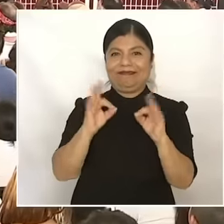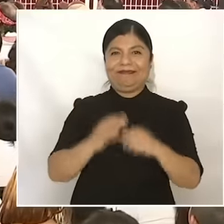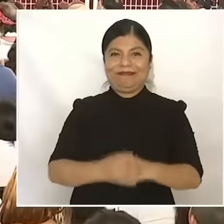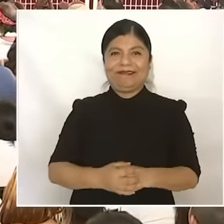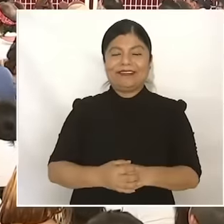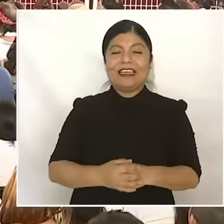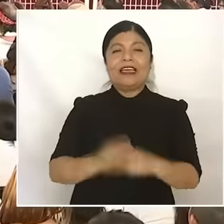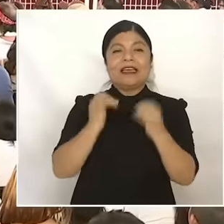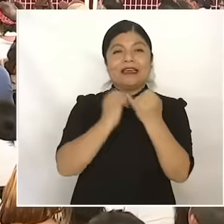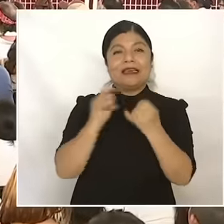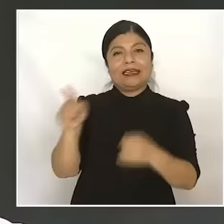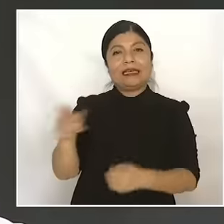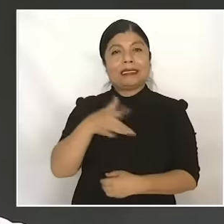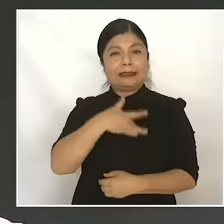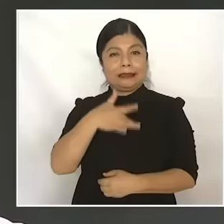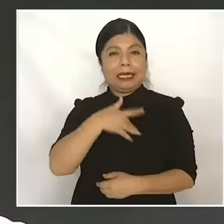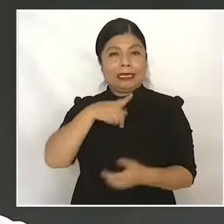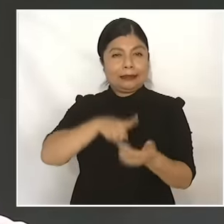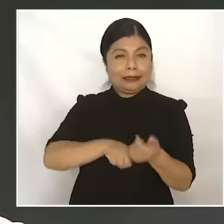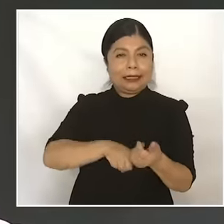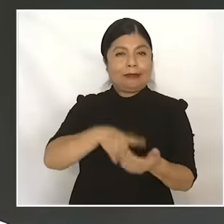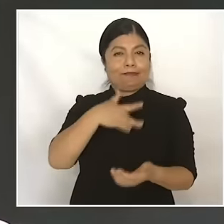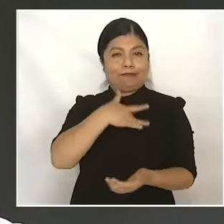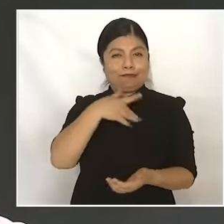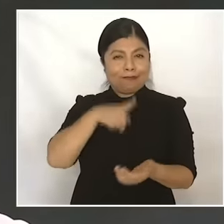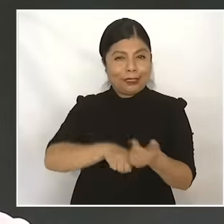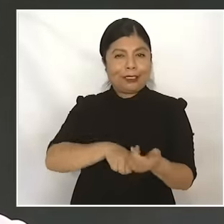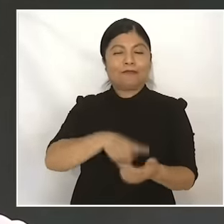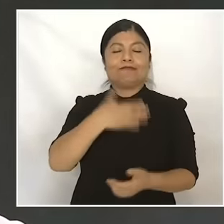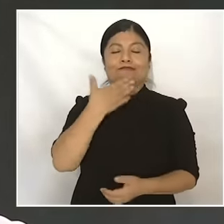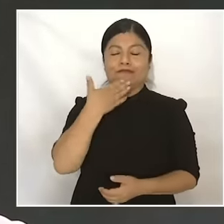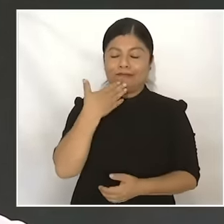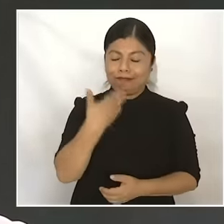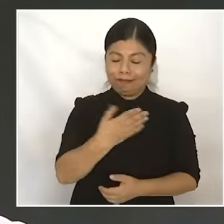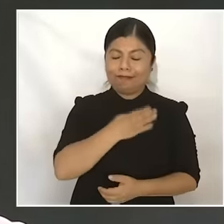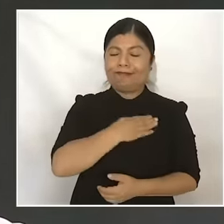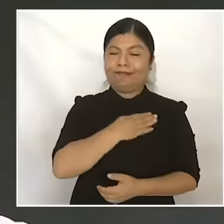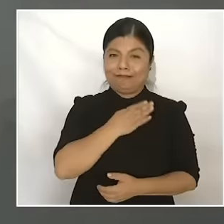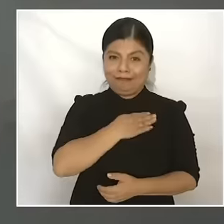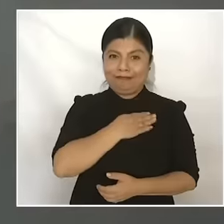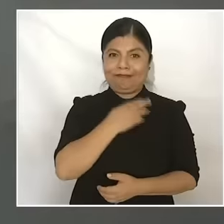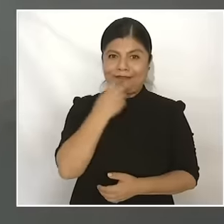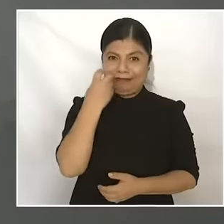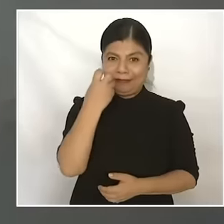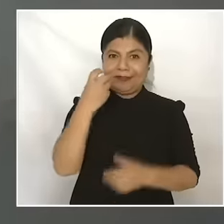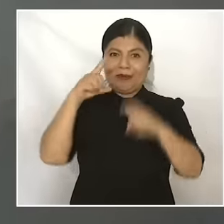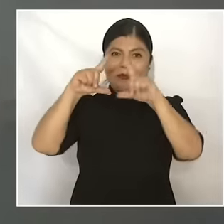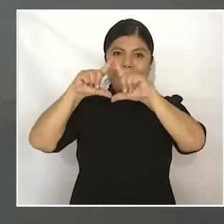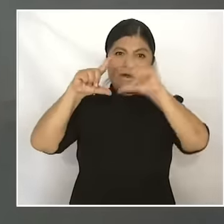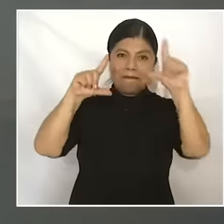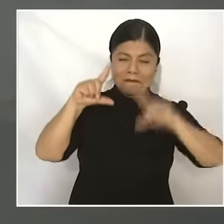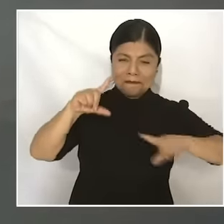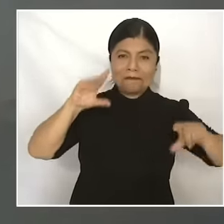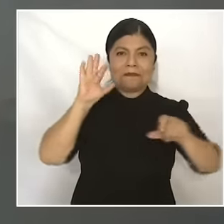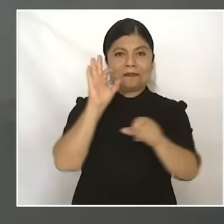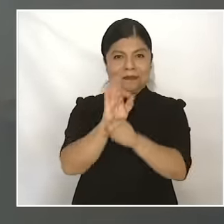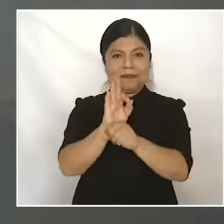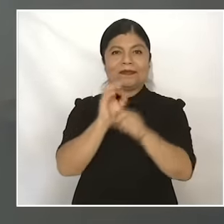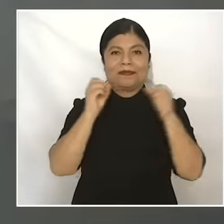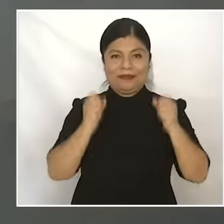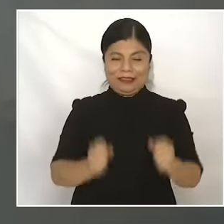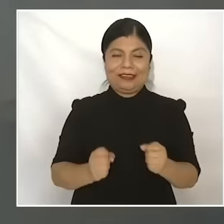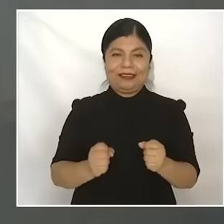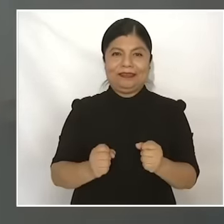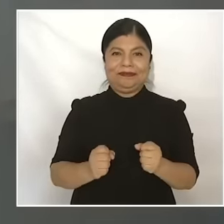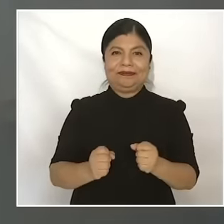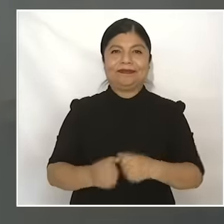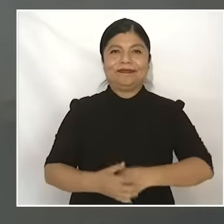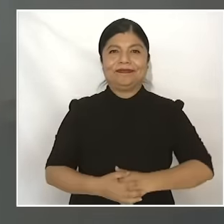very good feelings, a good heart and we are going to do very well and I am going to